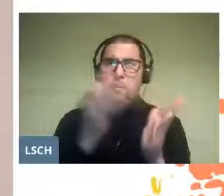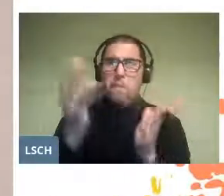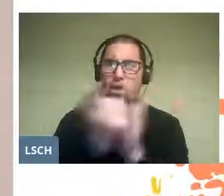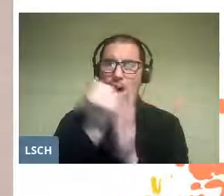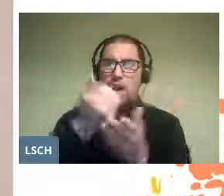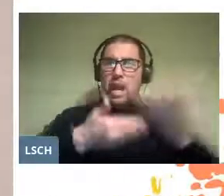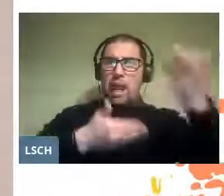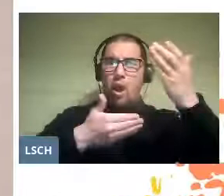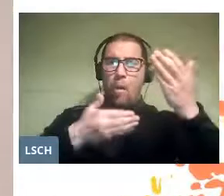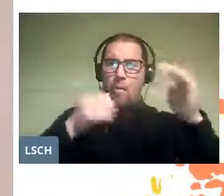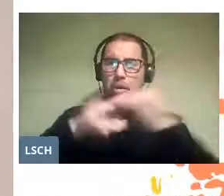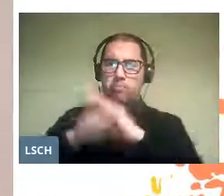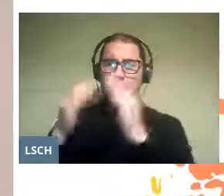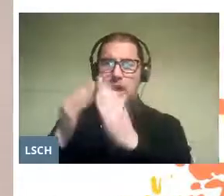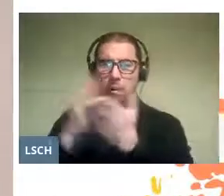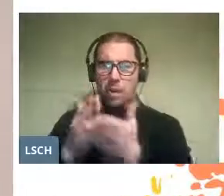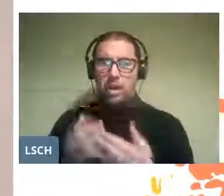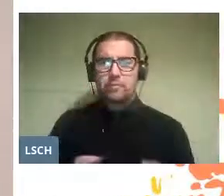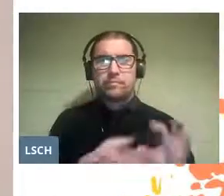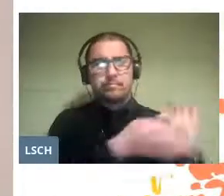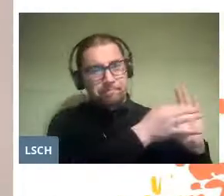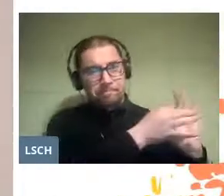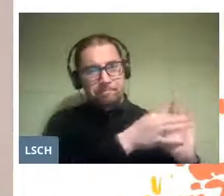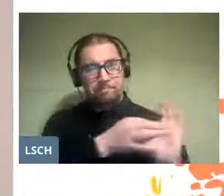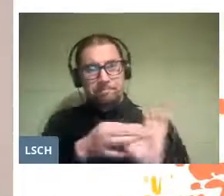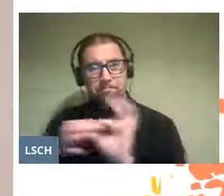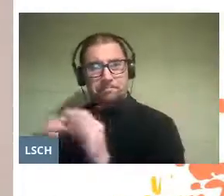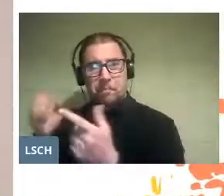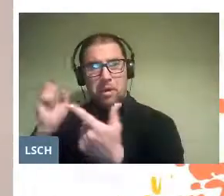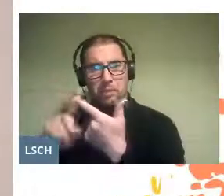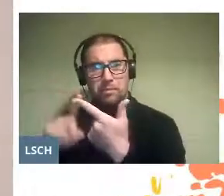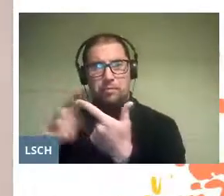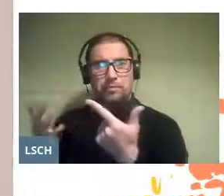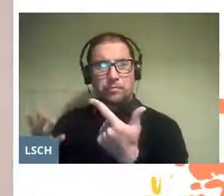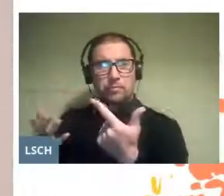The logical consequence of this reflection is that we must open ourselves